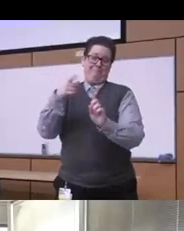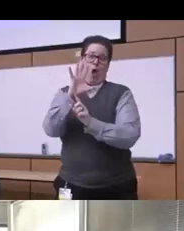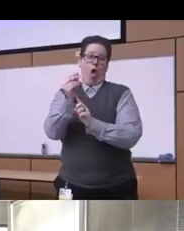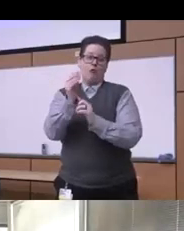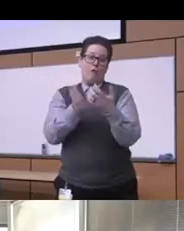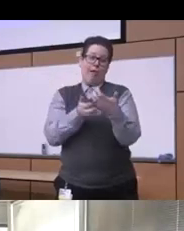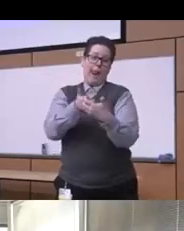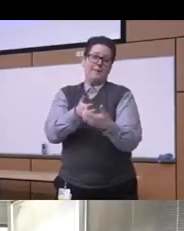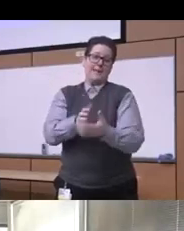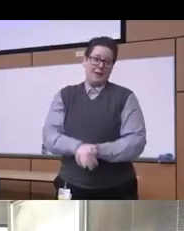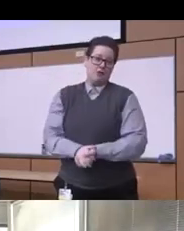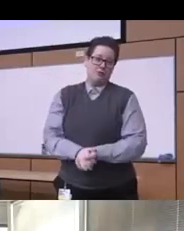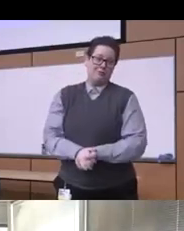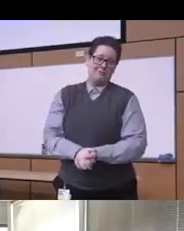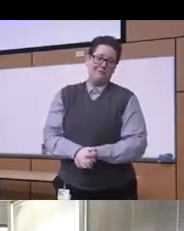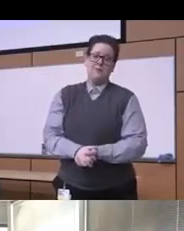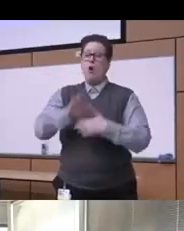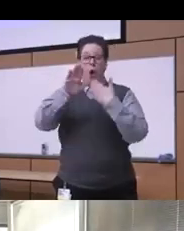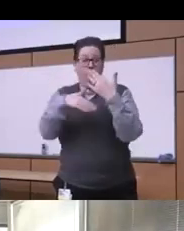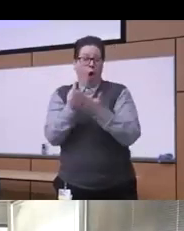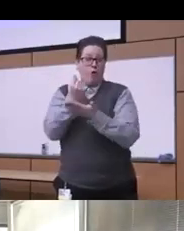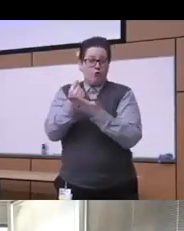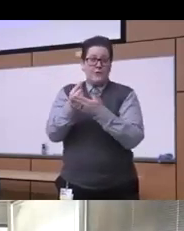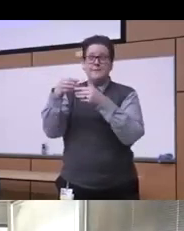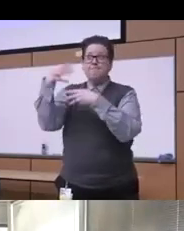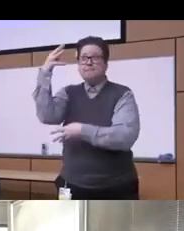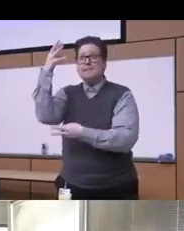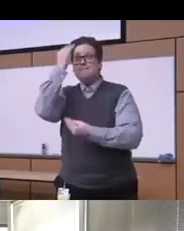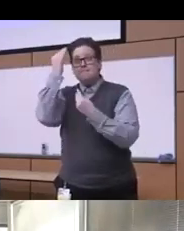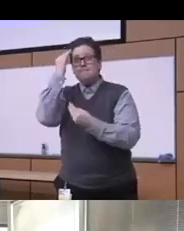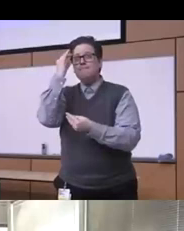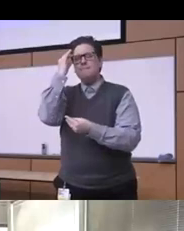the treatments you know that we have to we think about I have to be really more culturally adapted